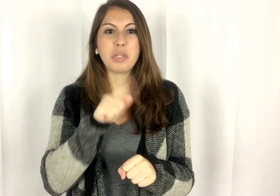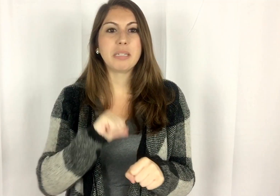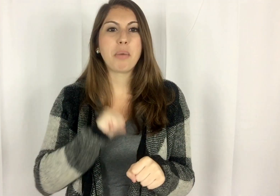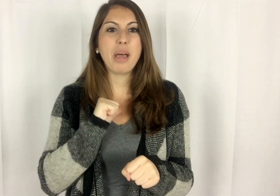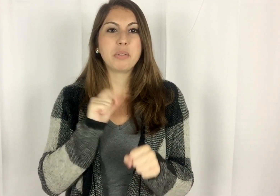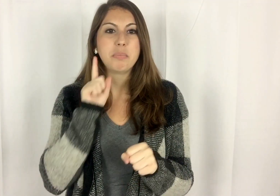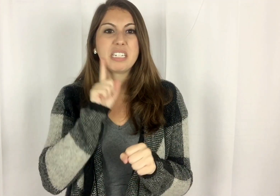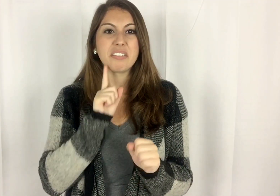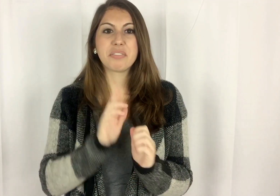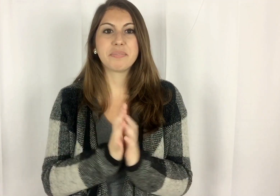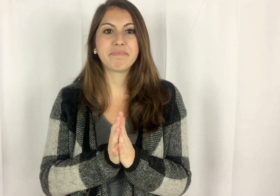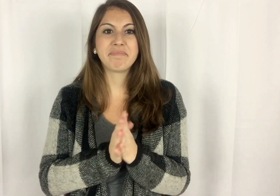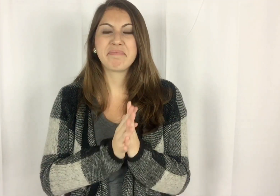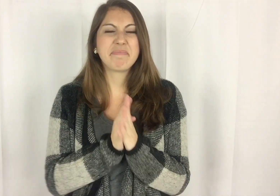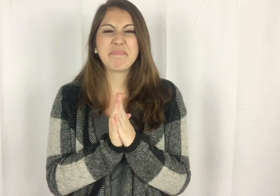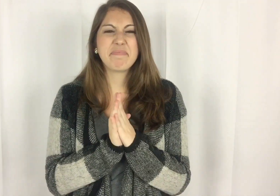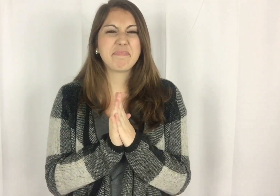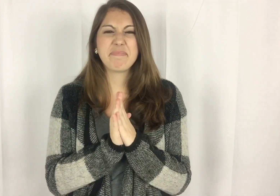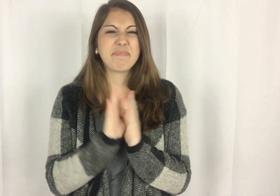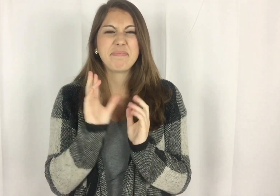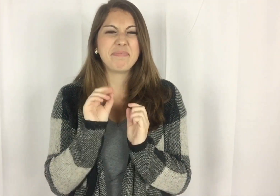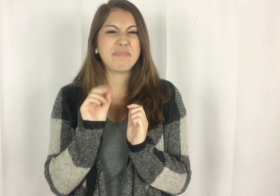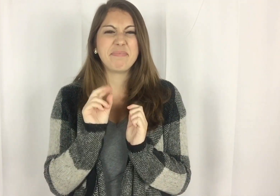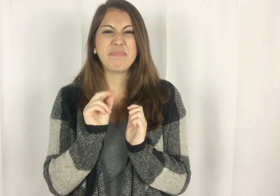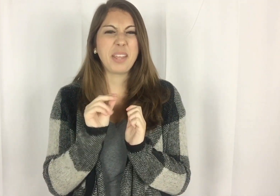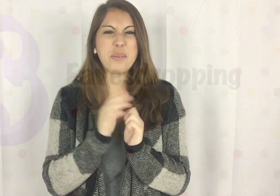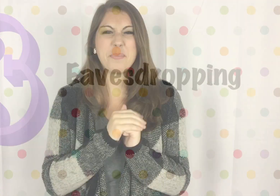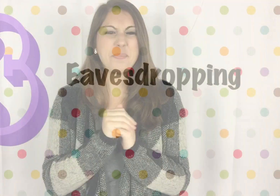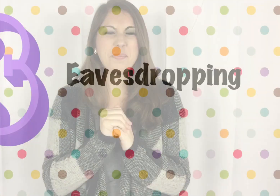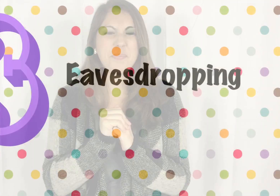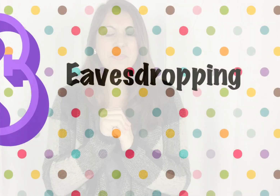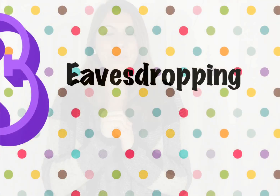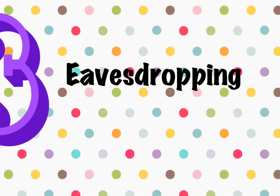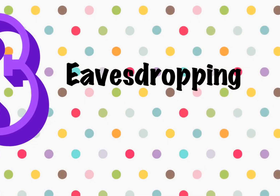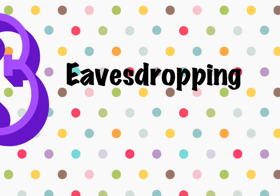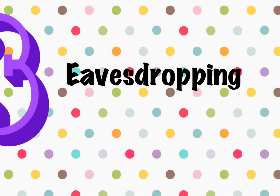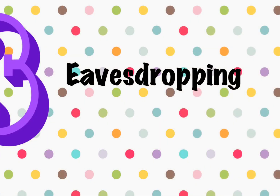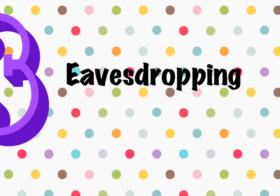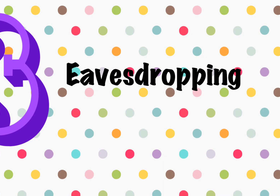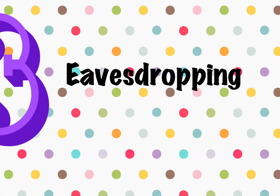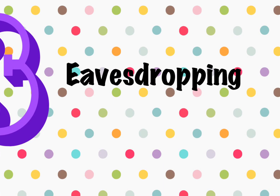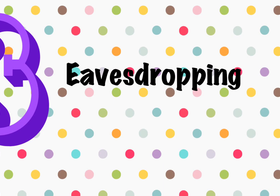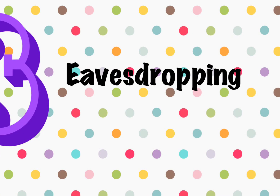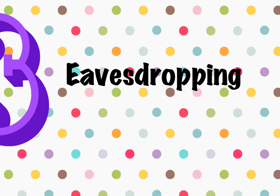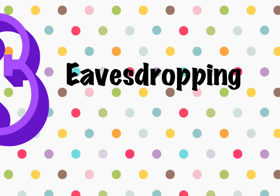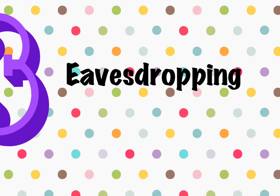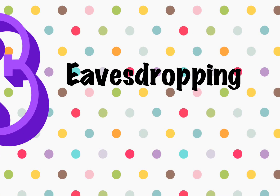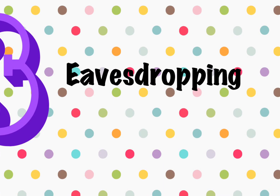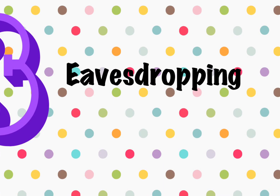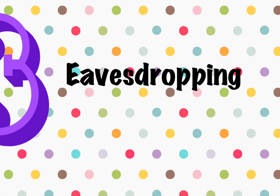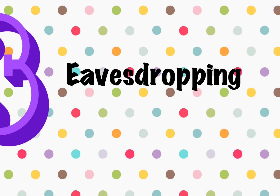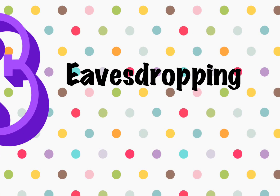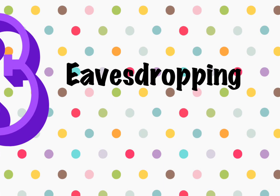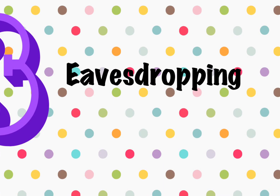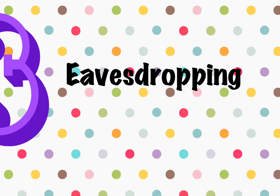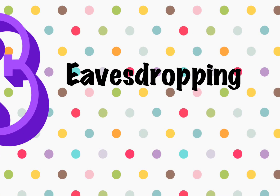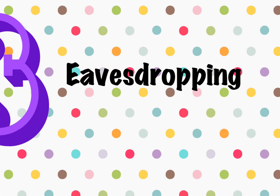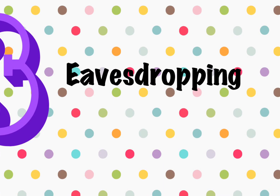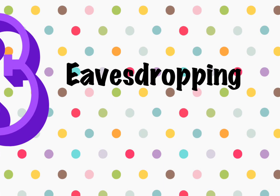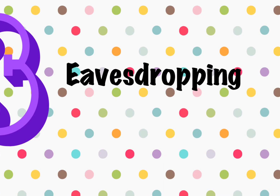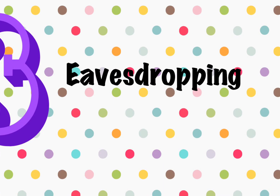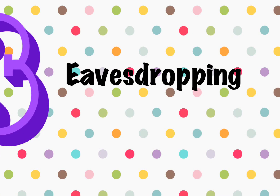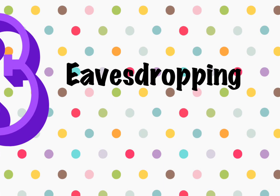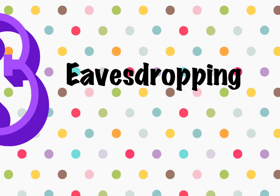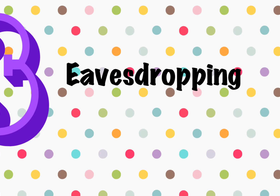really proud to be Deaf.